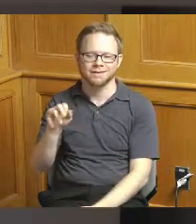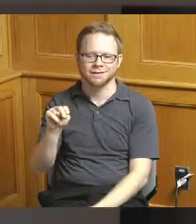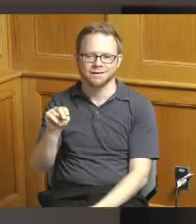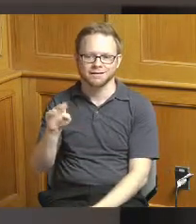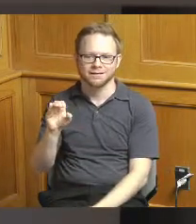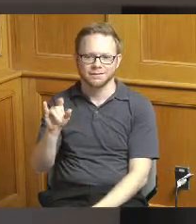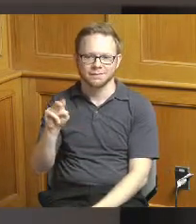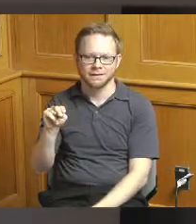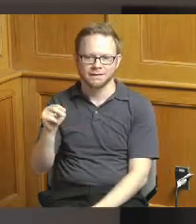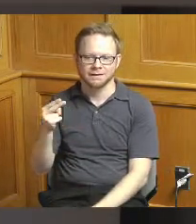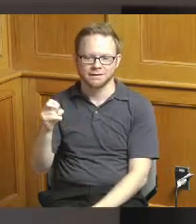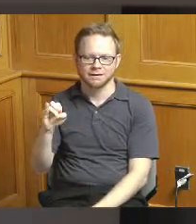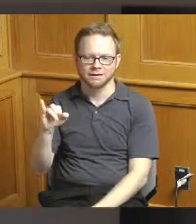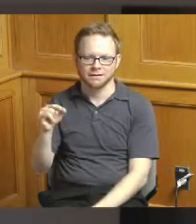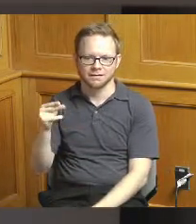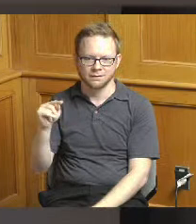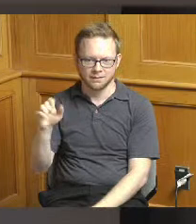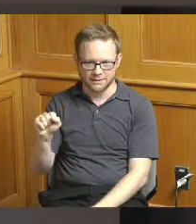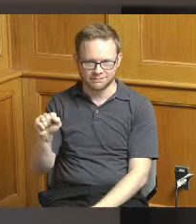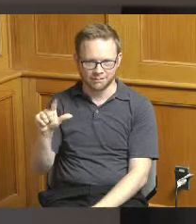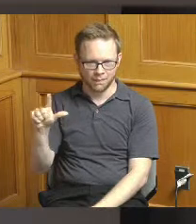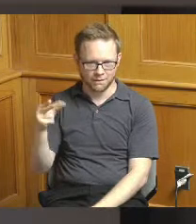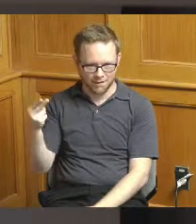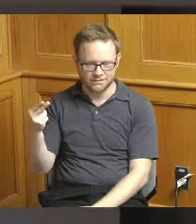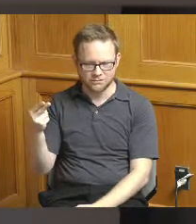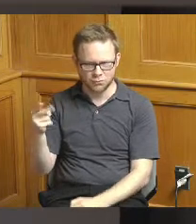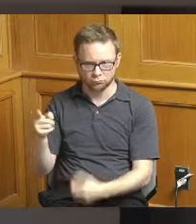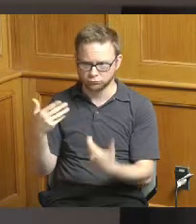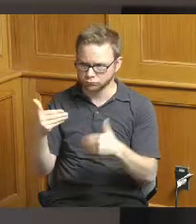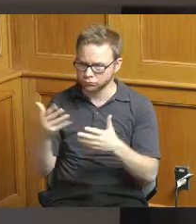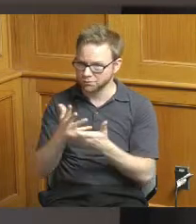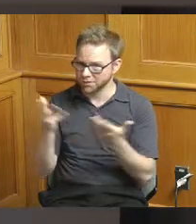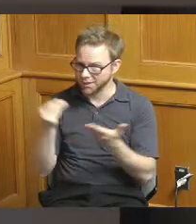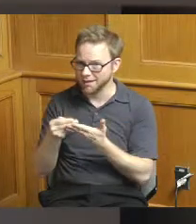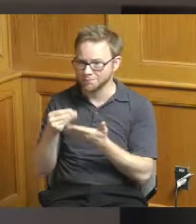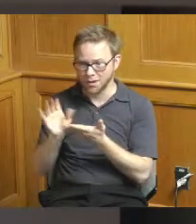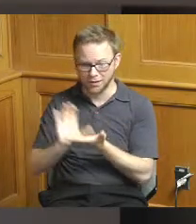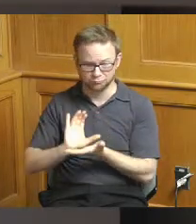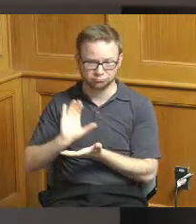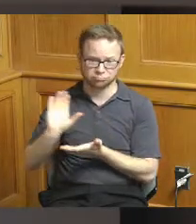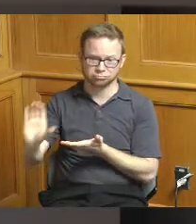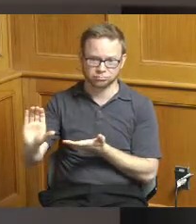so very substantial money and and if there's a lot of things going on in Lincoln Heights